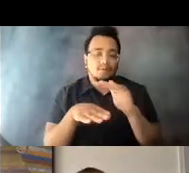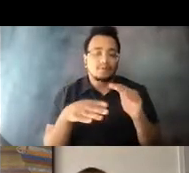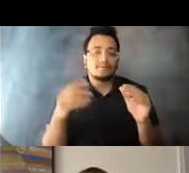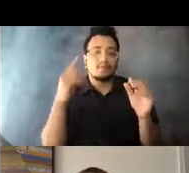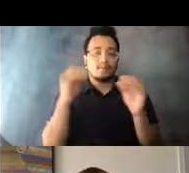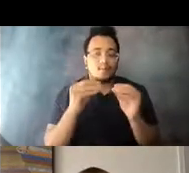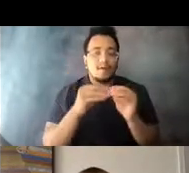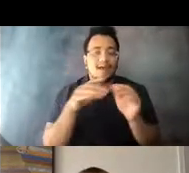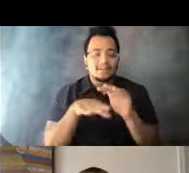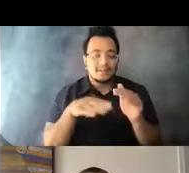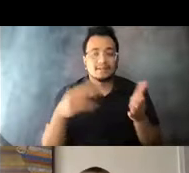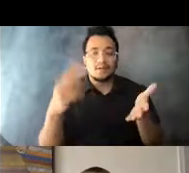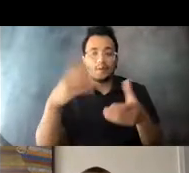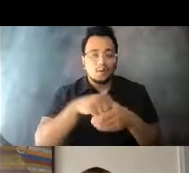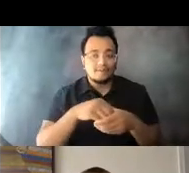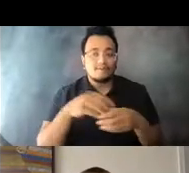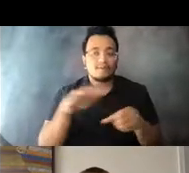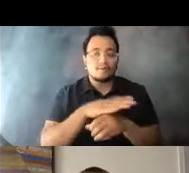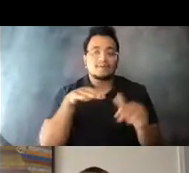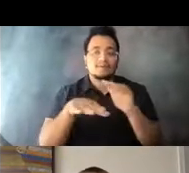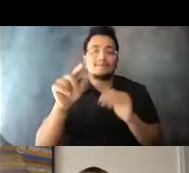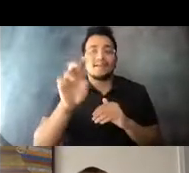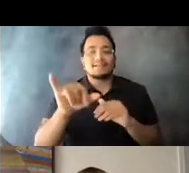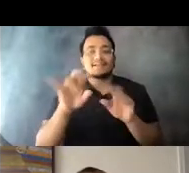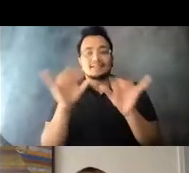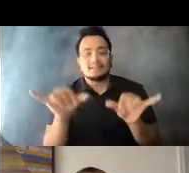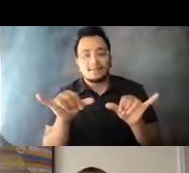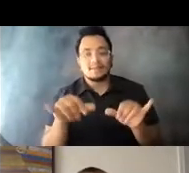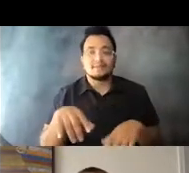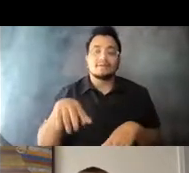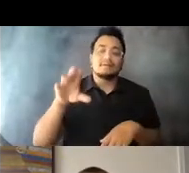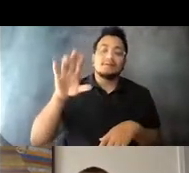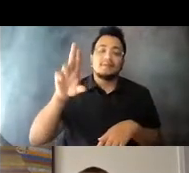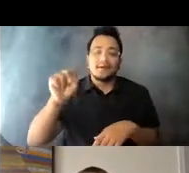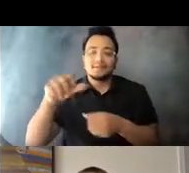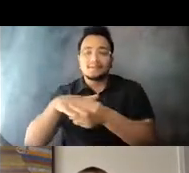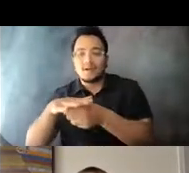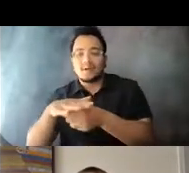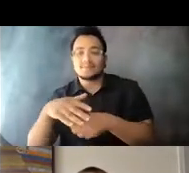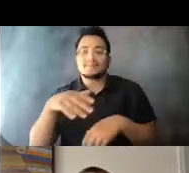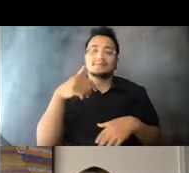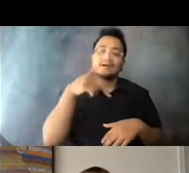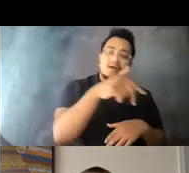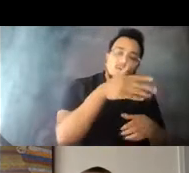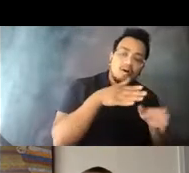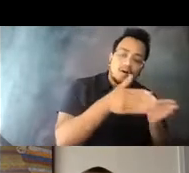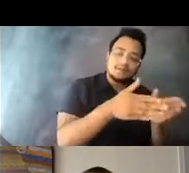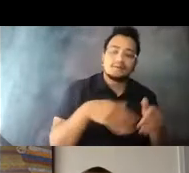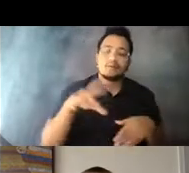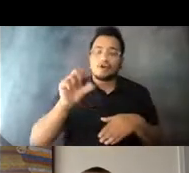including full accessibility of legacy rail systems, bus 15:08:33 stops, sidewalks and pedestrian signals, and accessibility and equity requirements